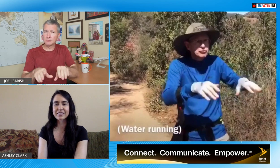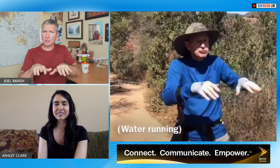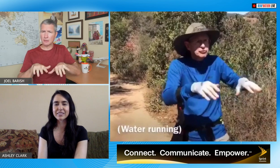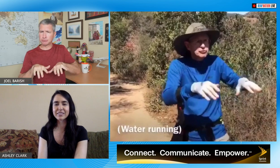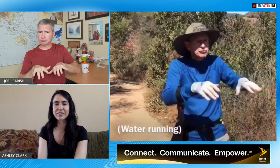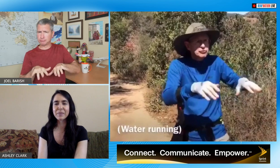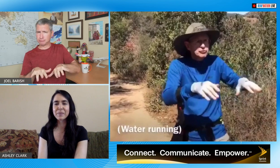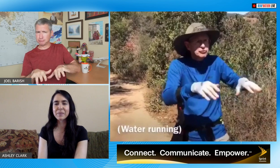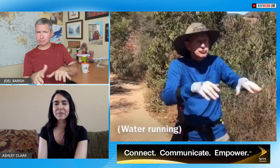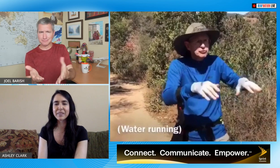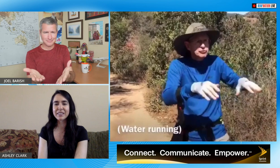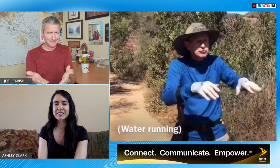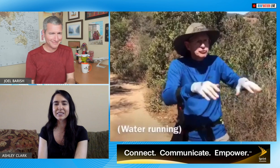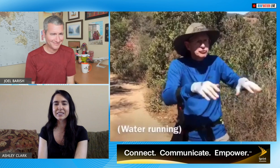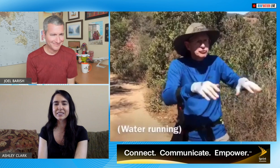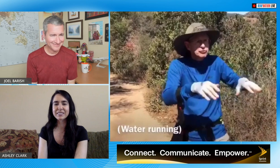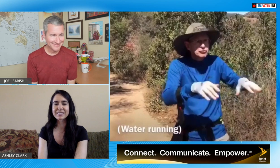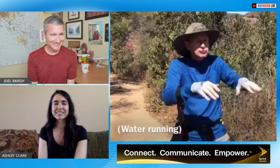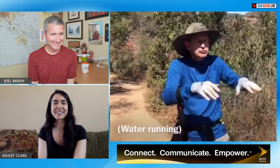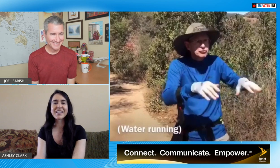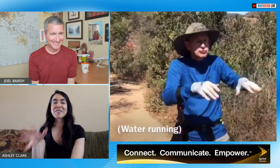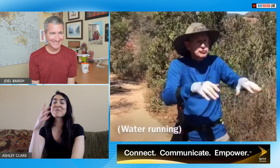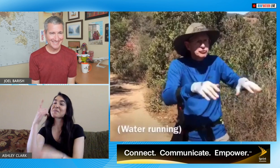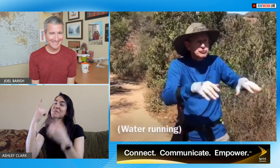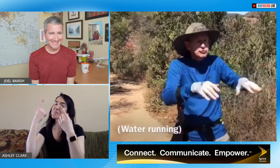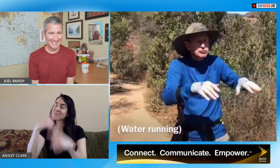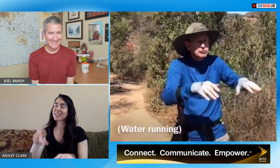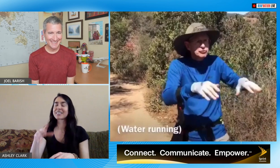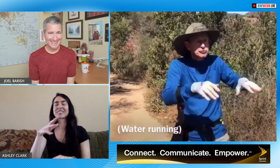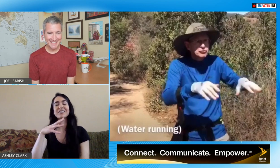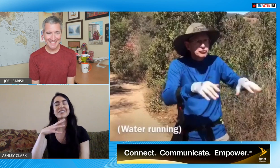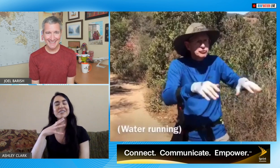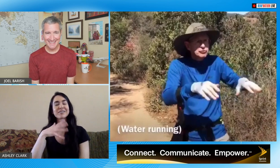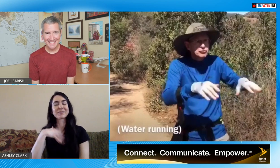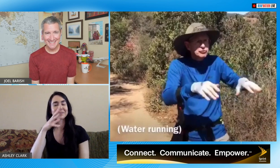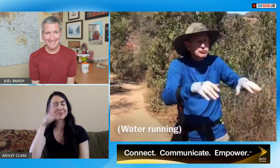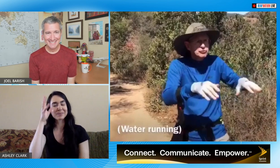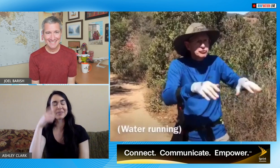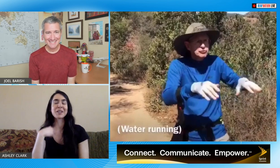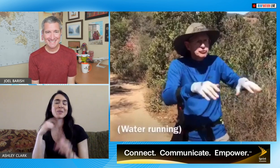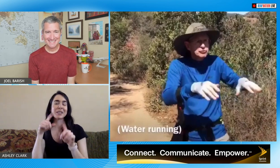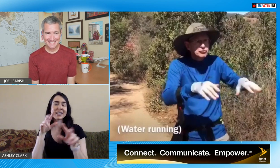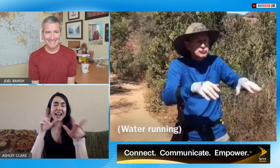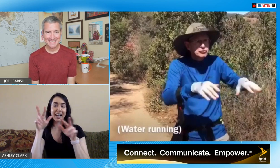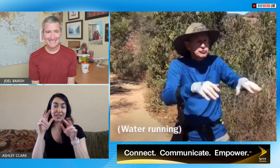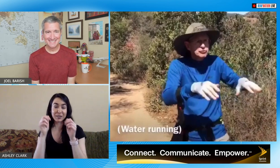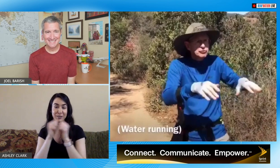people how important communication is so this water running concept right this is